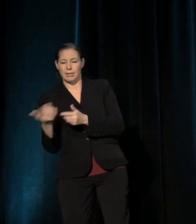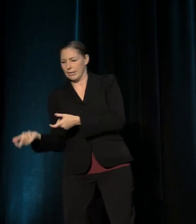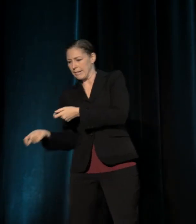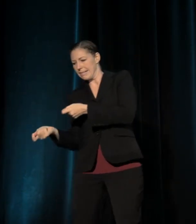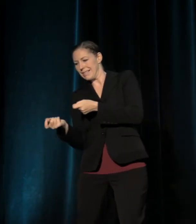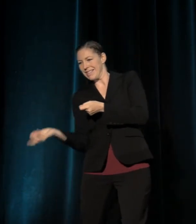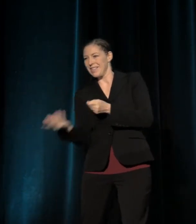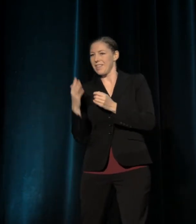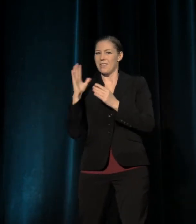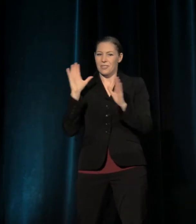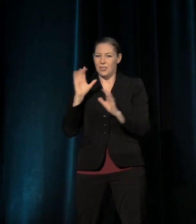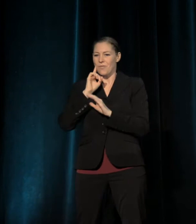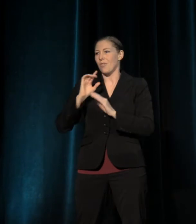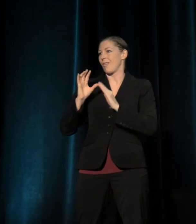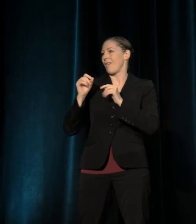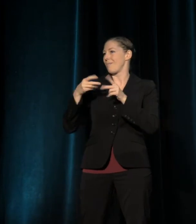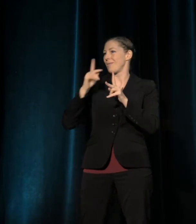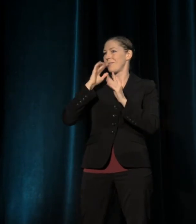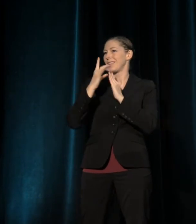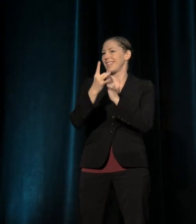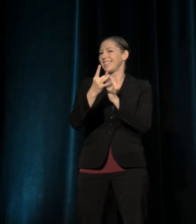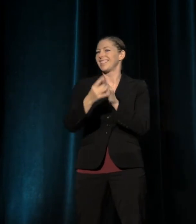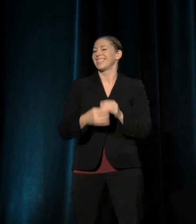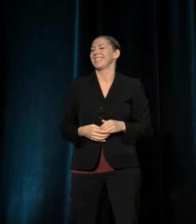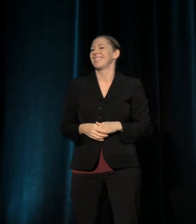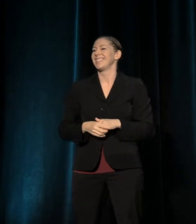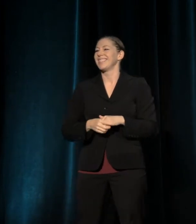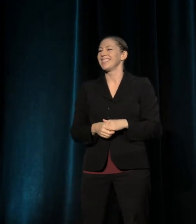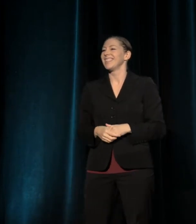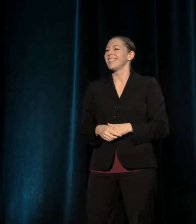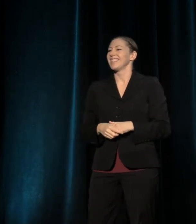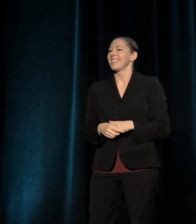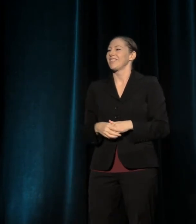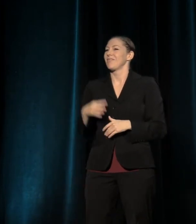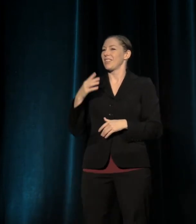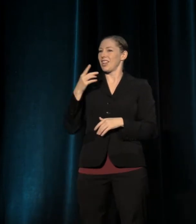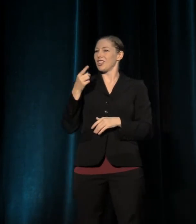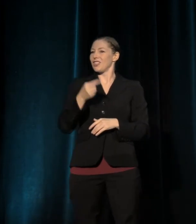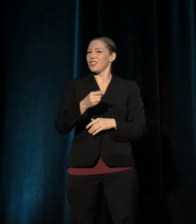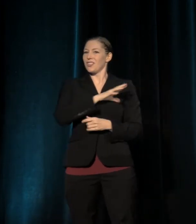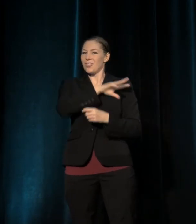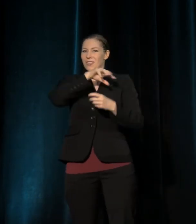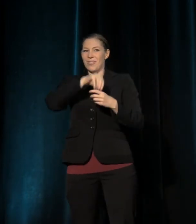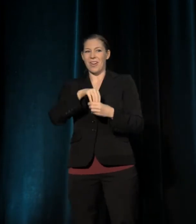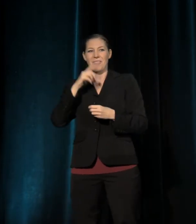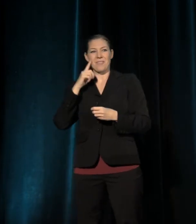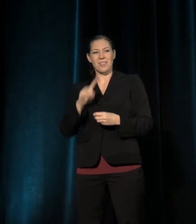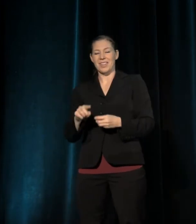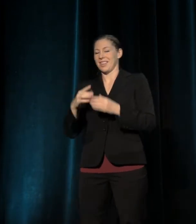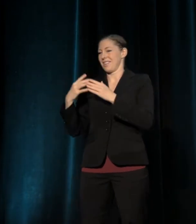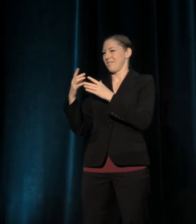She's now mentored 15 Yale School of Drama Theater Management students, several present today, and has maintained a stalwart commitment